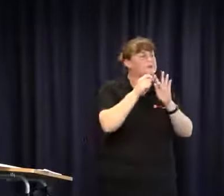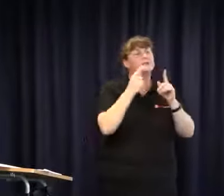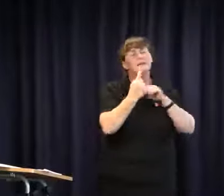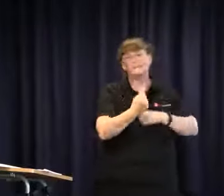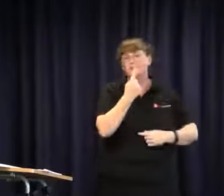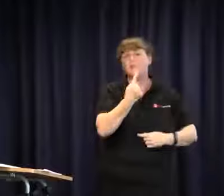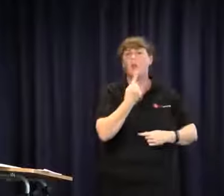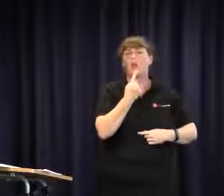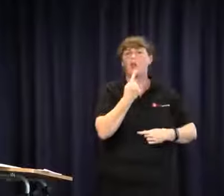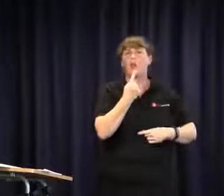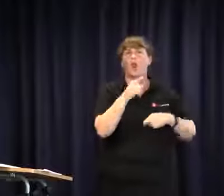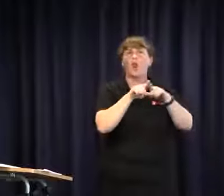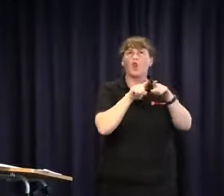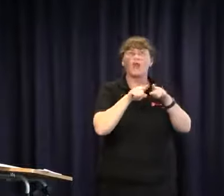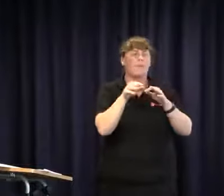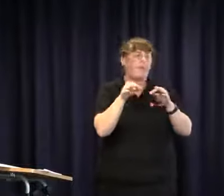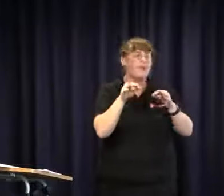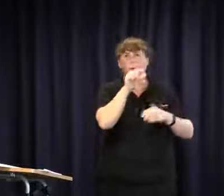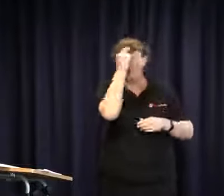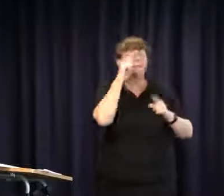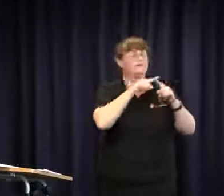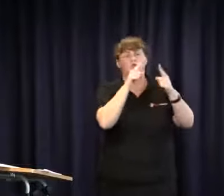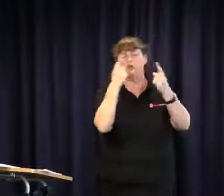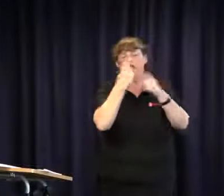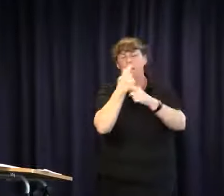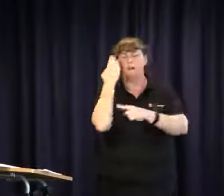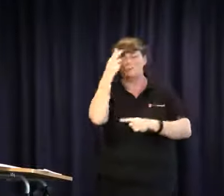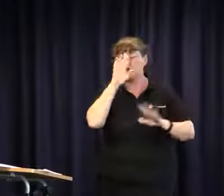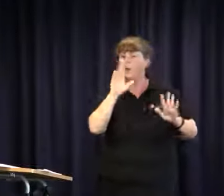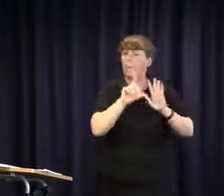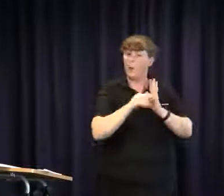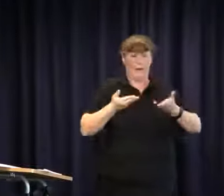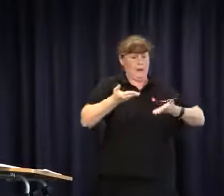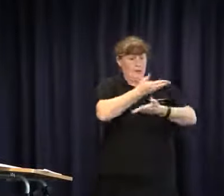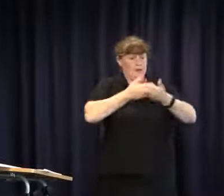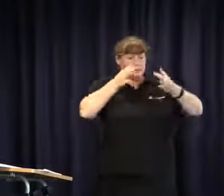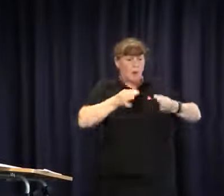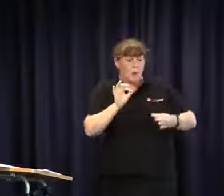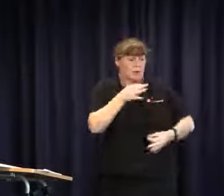context we have ILPs, individual learning plans or goals those names change all the